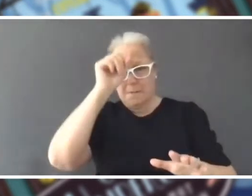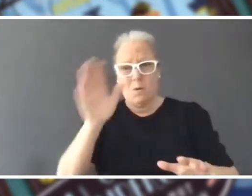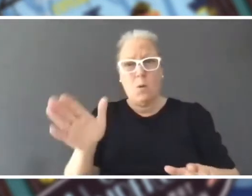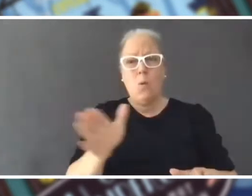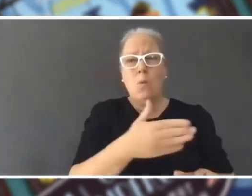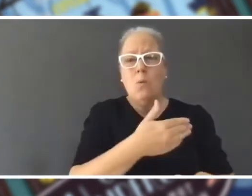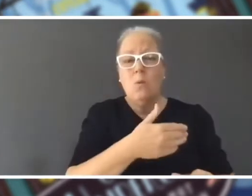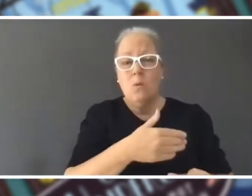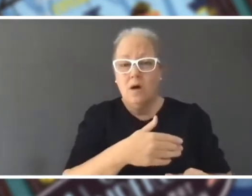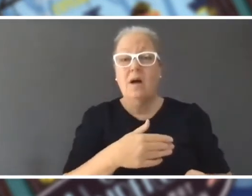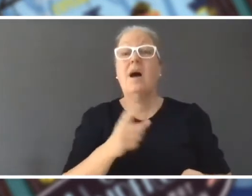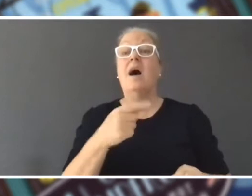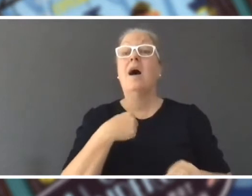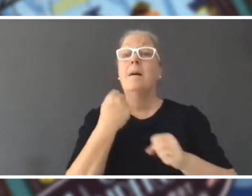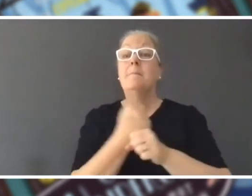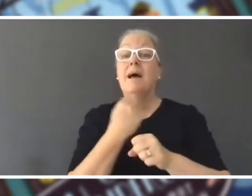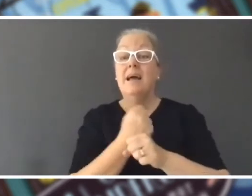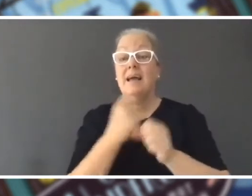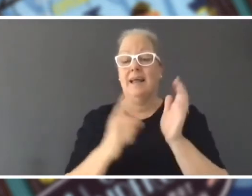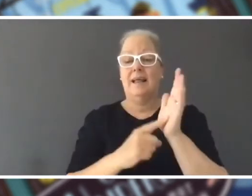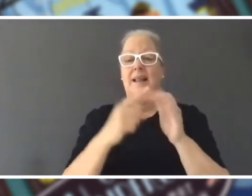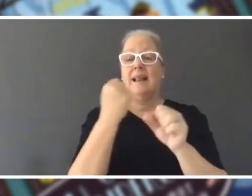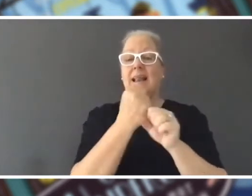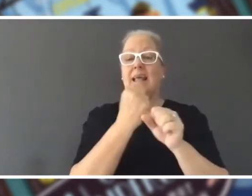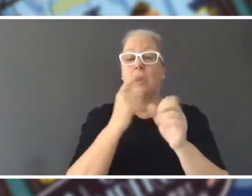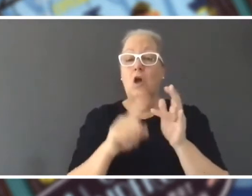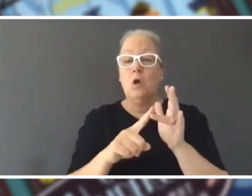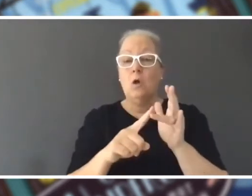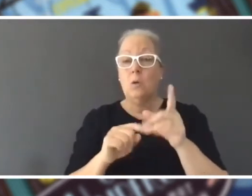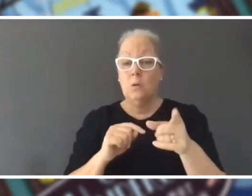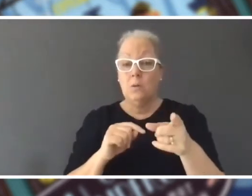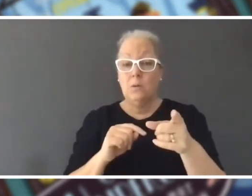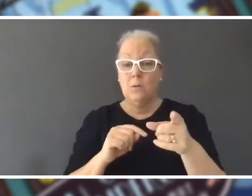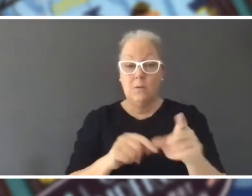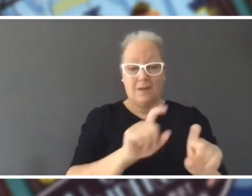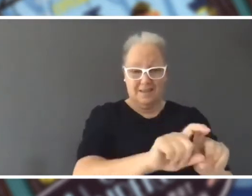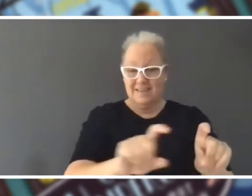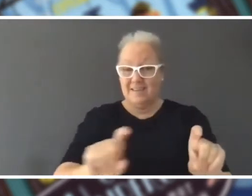I made Lego minifigures of all my characters. Tess: Oh my goodness! Mat: And I put them on